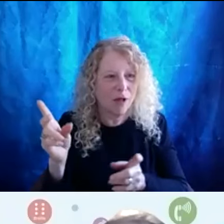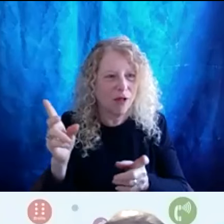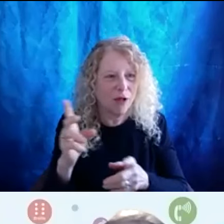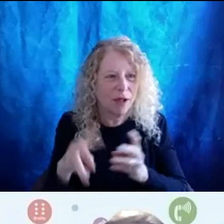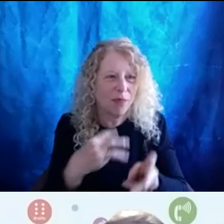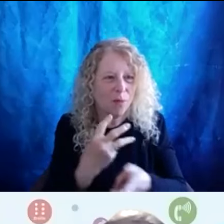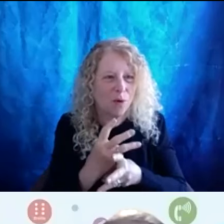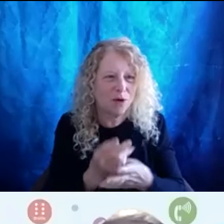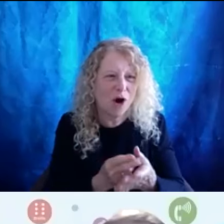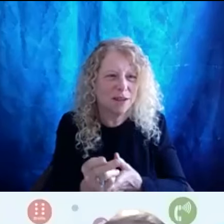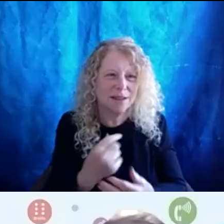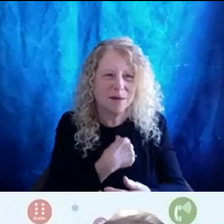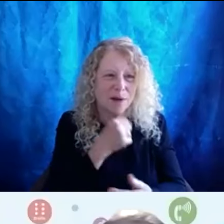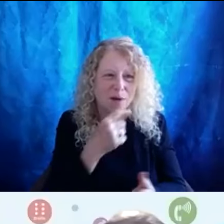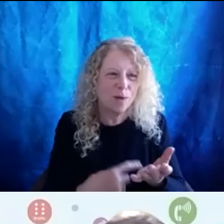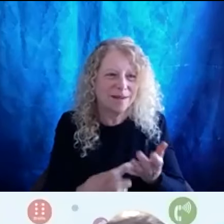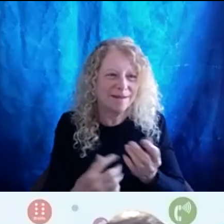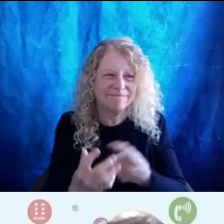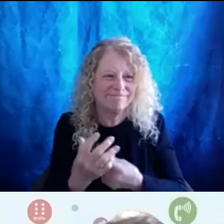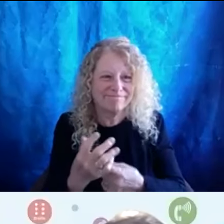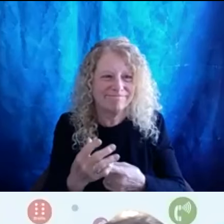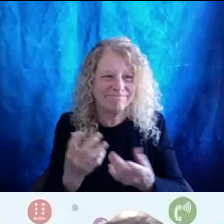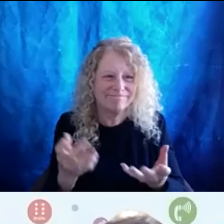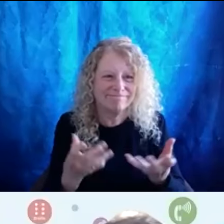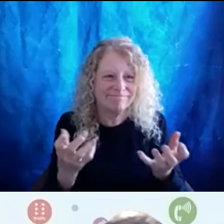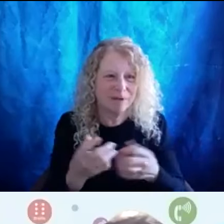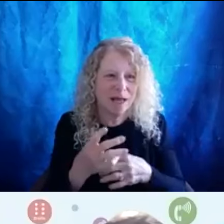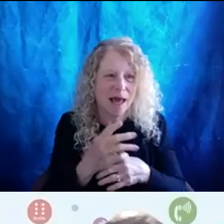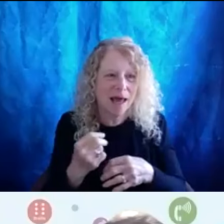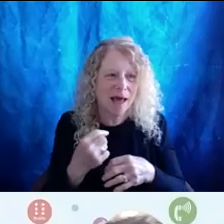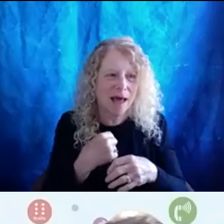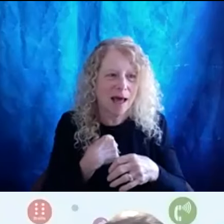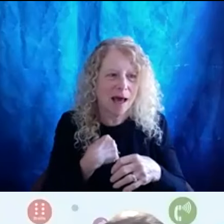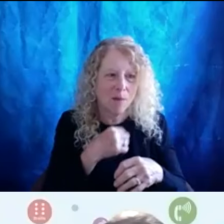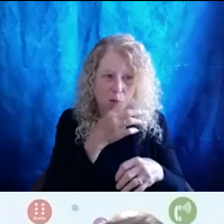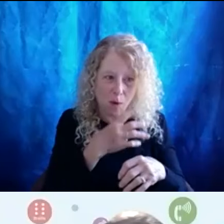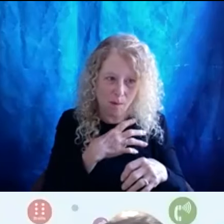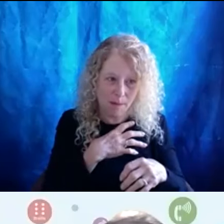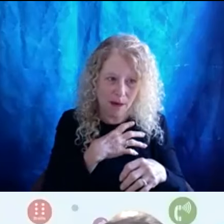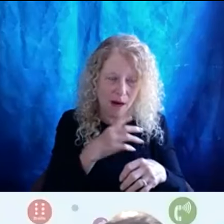So we don't really talk about it much. Especially also I'm also a woman of color too.